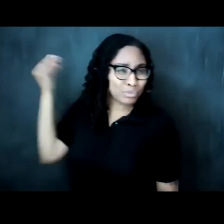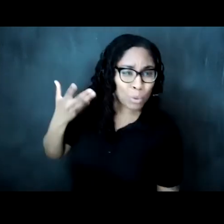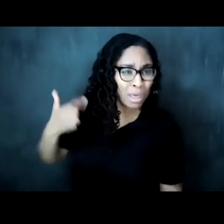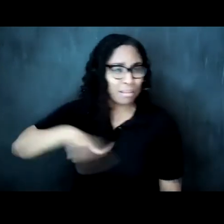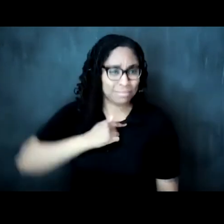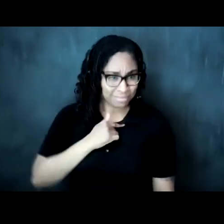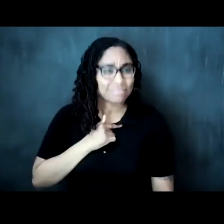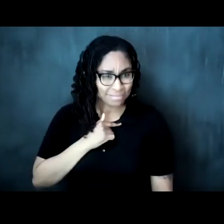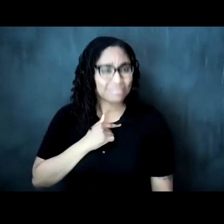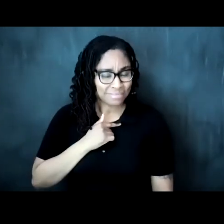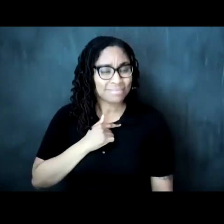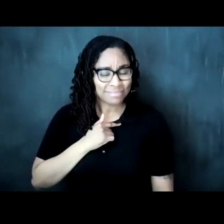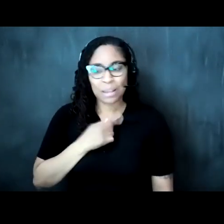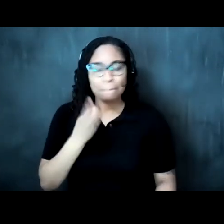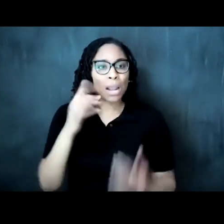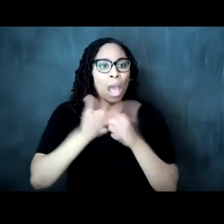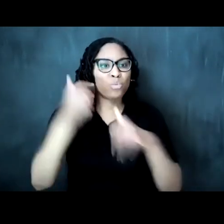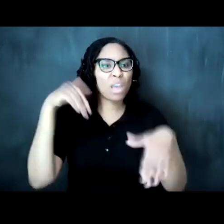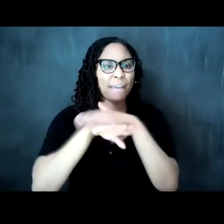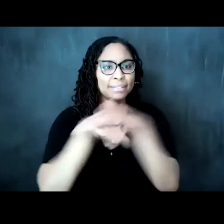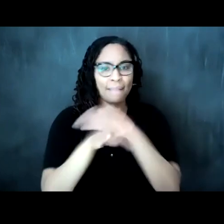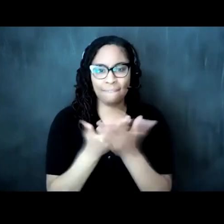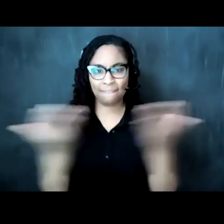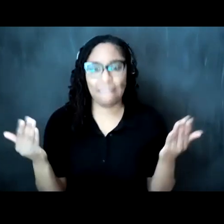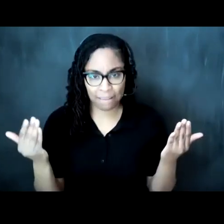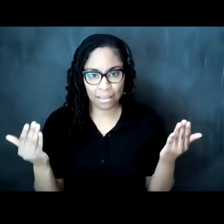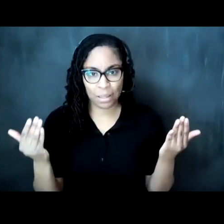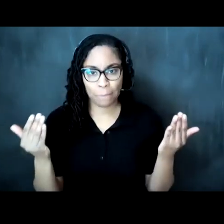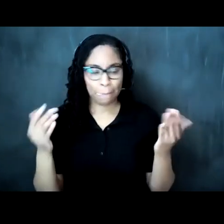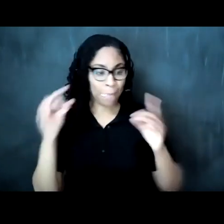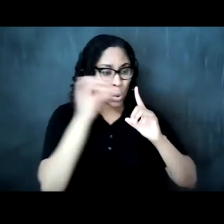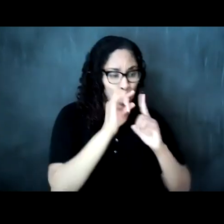right they help us access things that our mere words and thoughts alone cannot